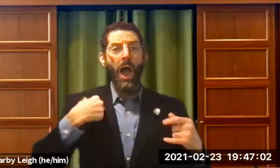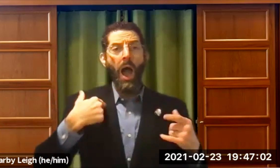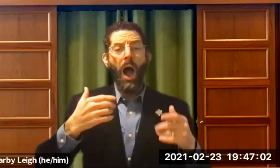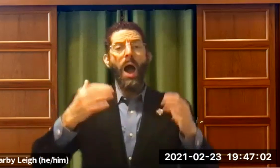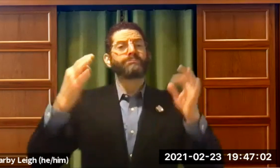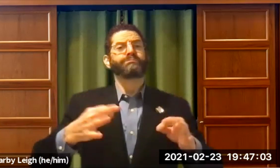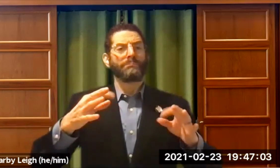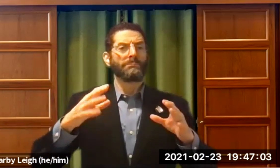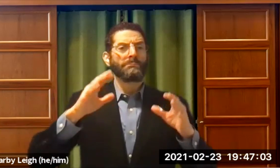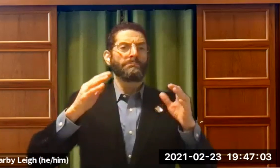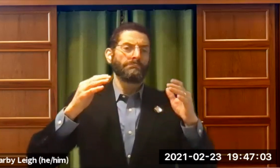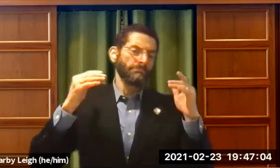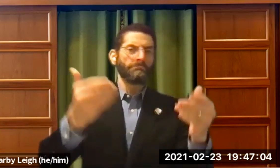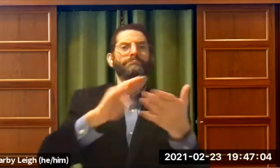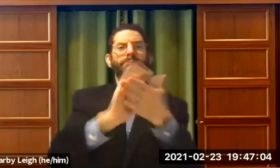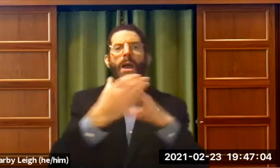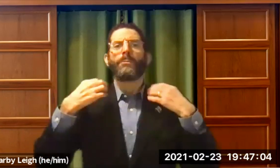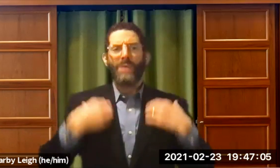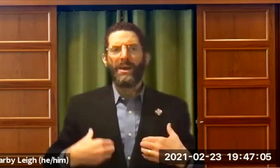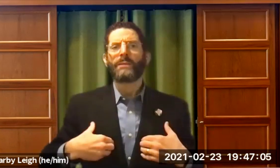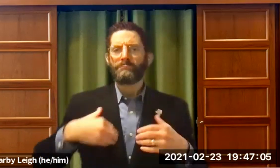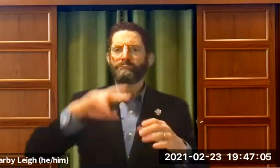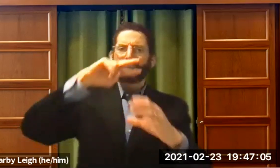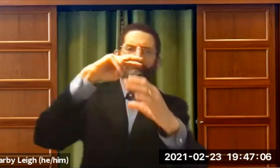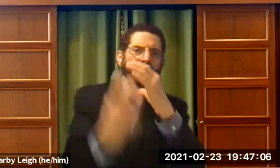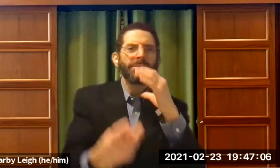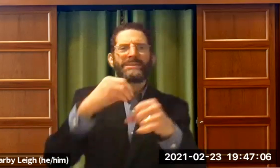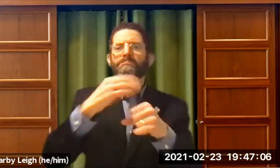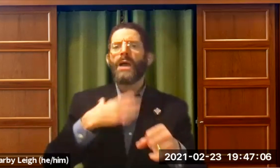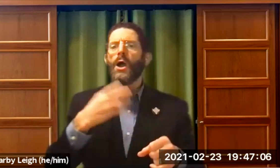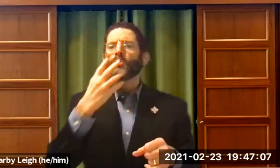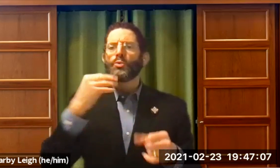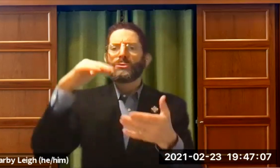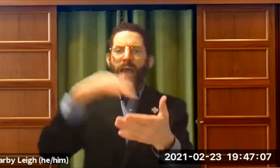And so -- beautiful. And so finally decided that I would go ahead and become a rabbi.